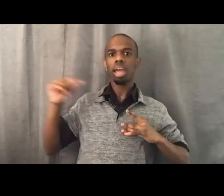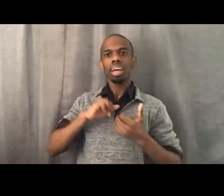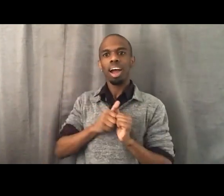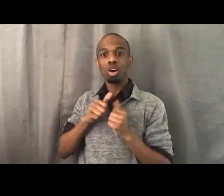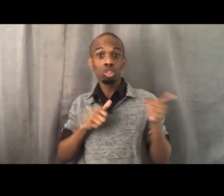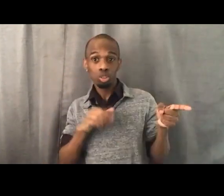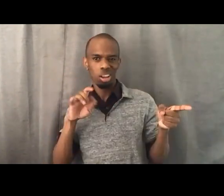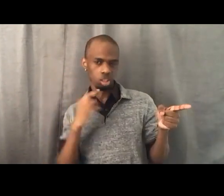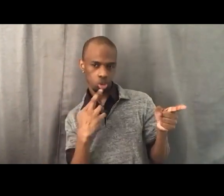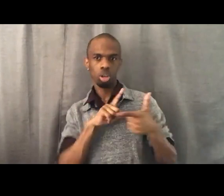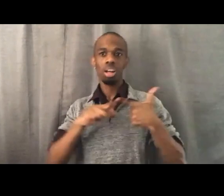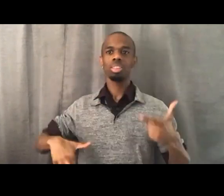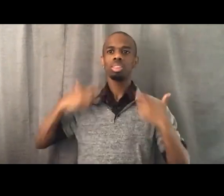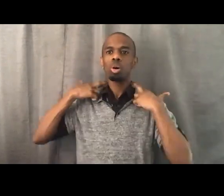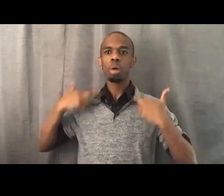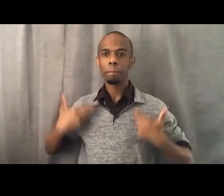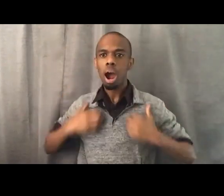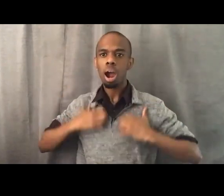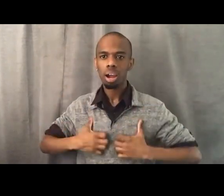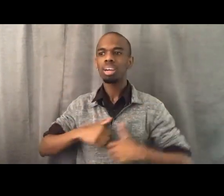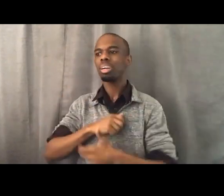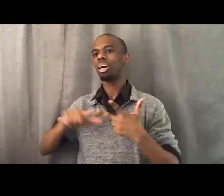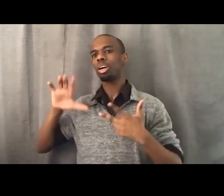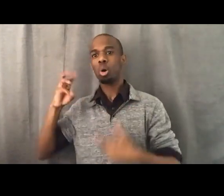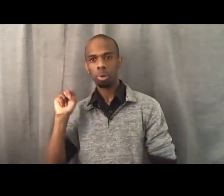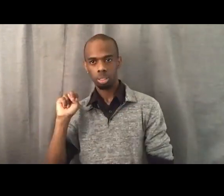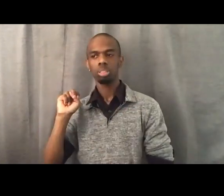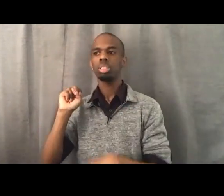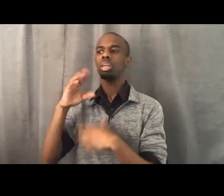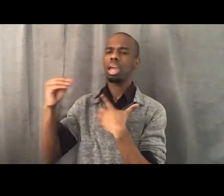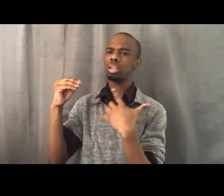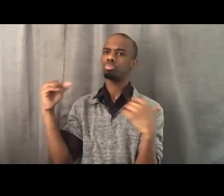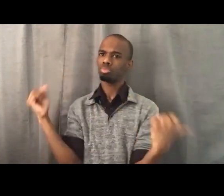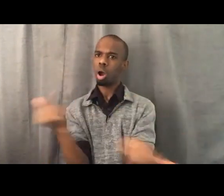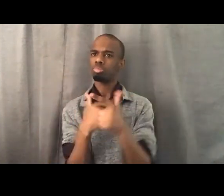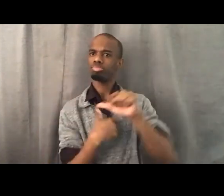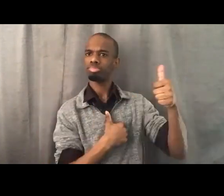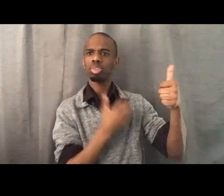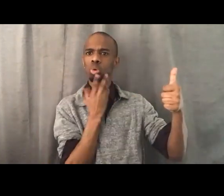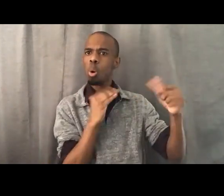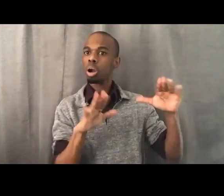and so many others have stood and said, this is not anti-Semitism.